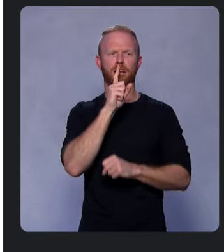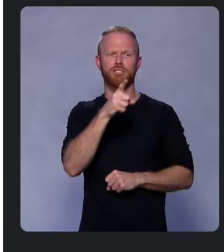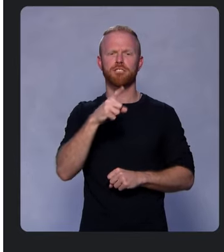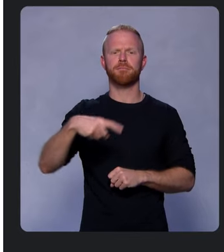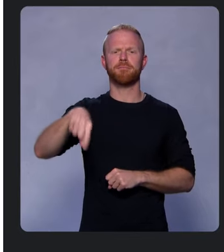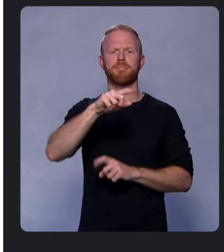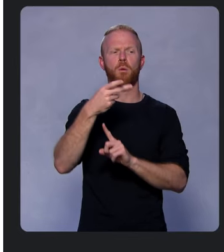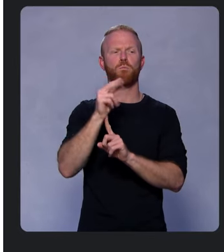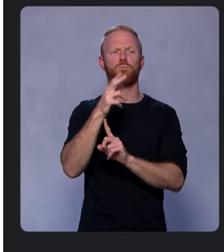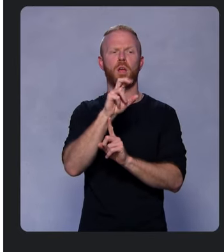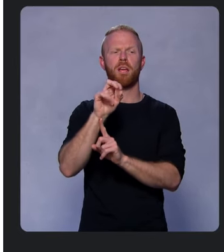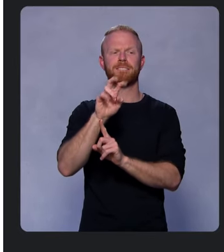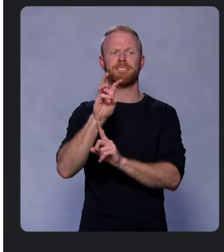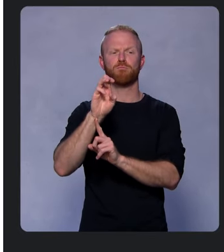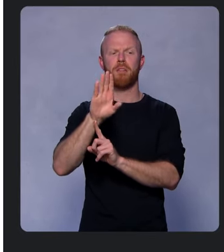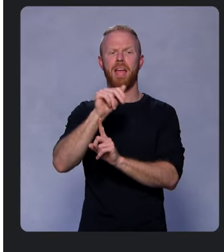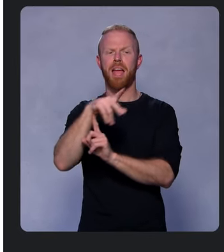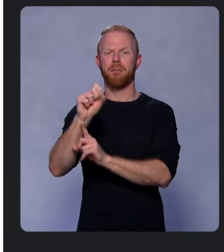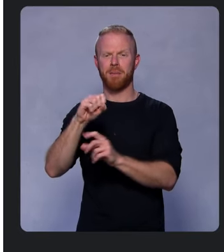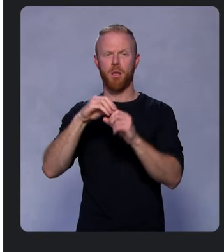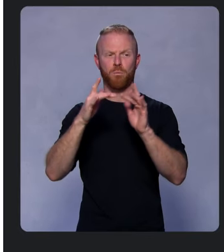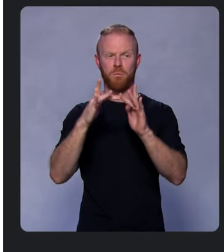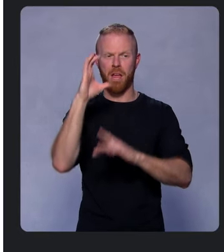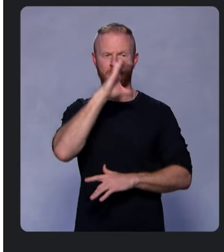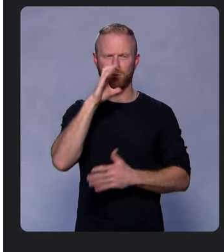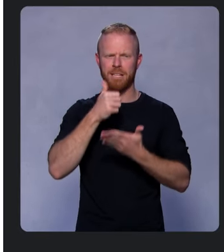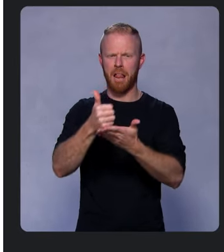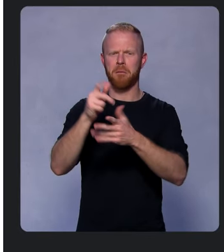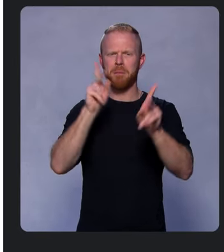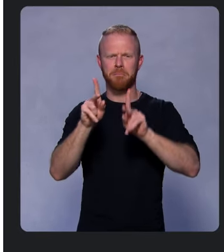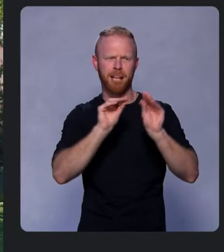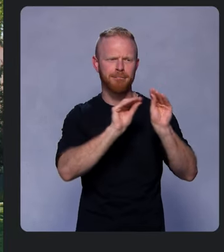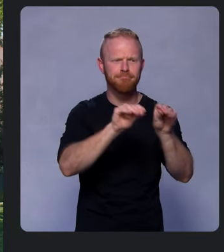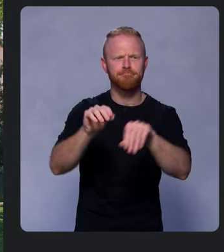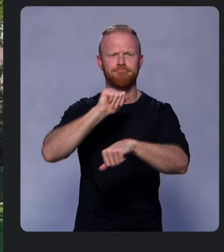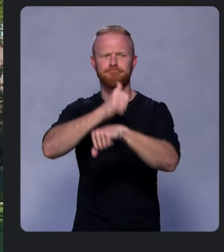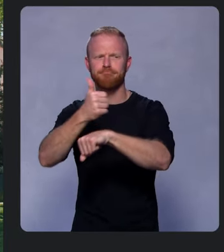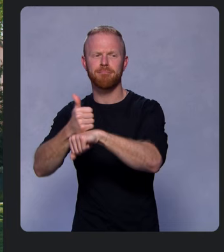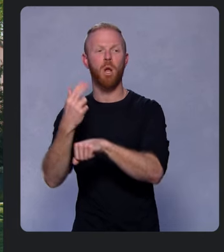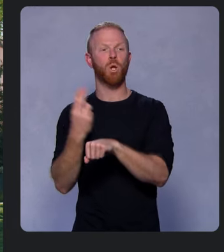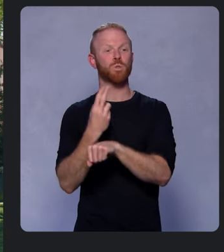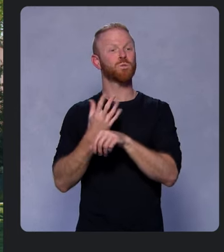to help people install and return to your app through their home screen, dock, or taskbar.